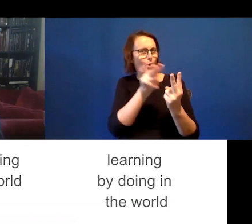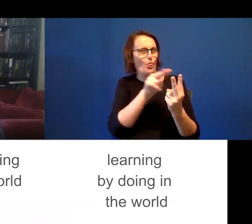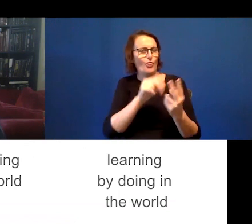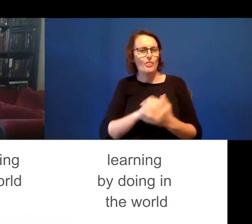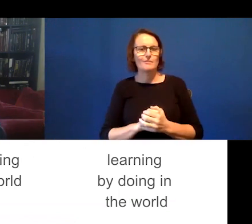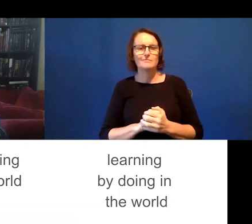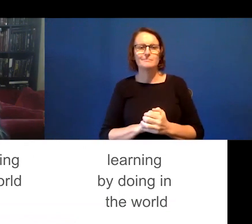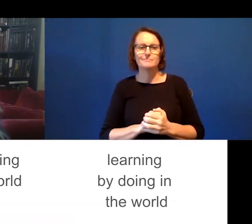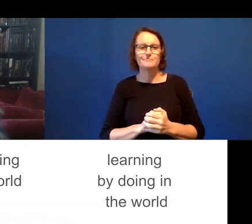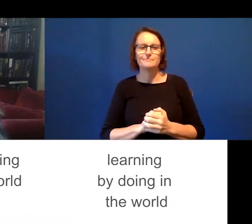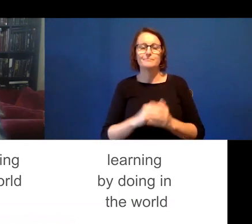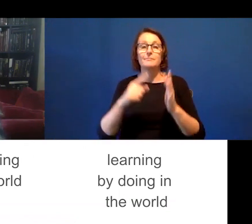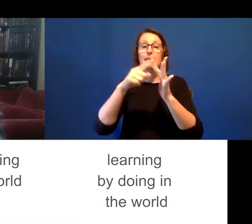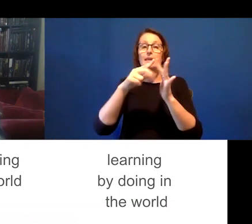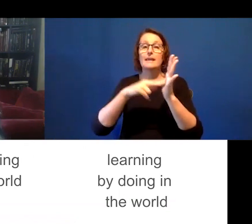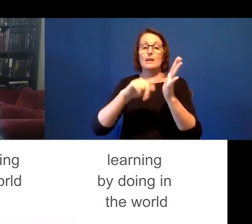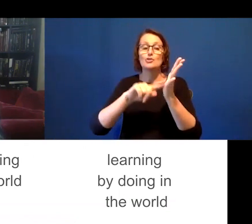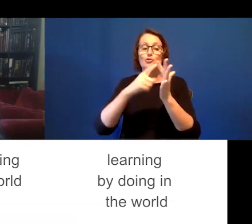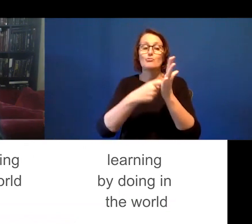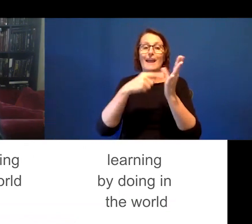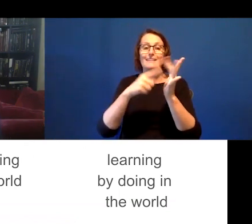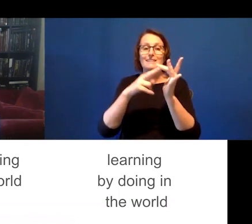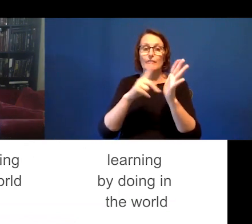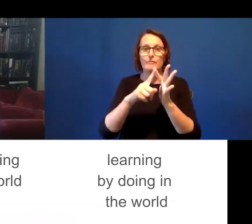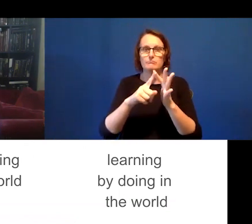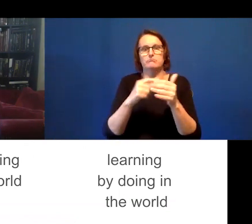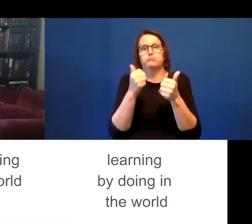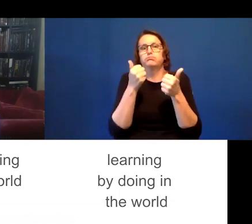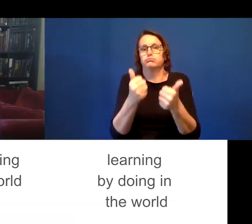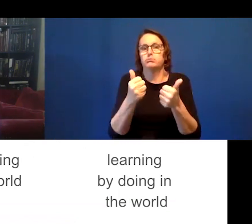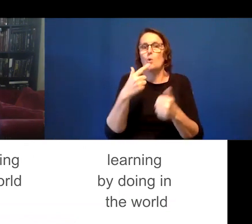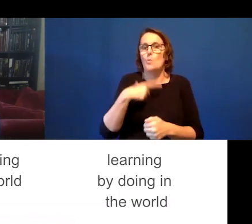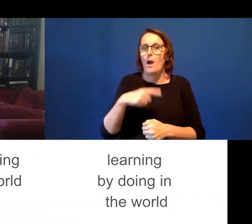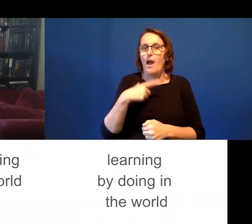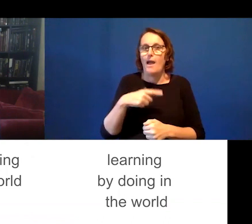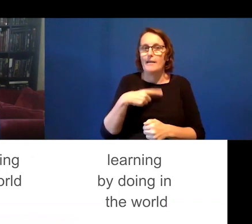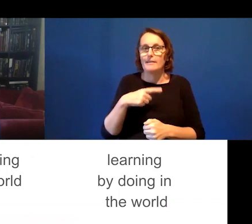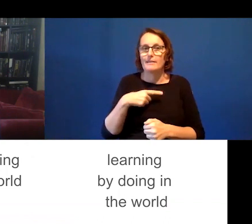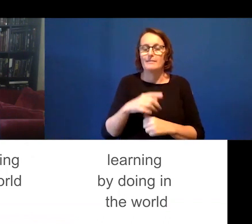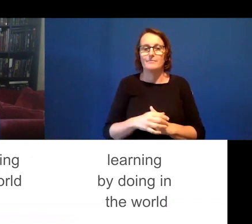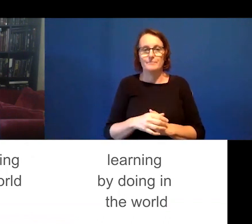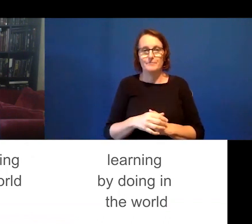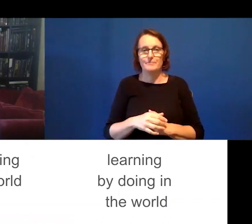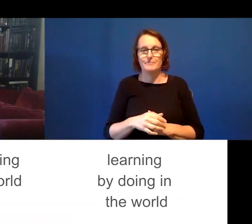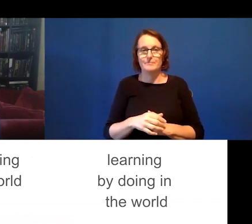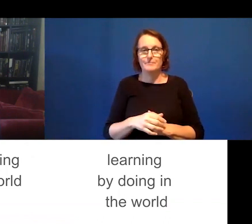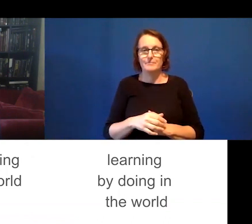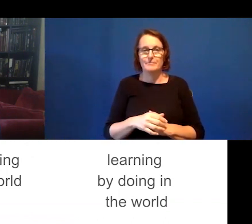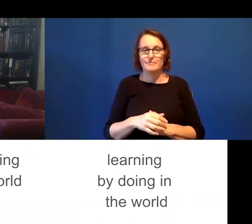Interactivity is desire because it's not the default of being in Western society.